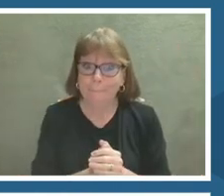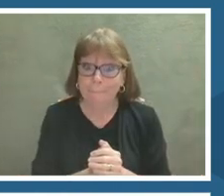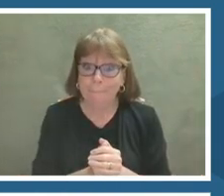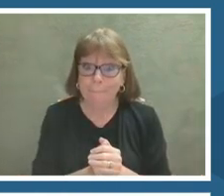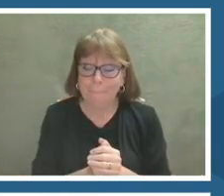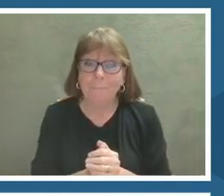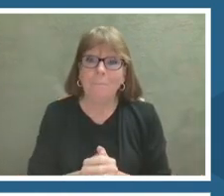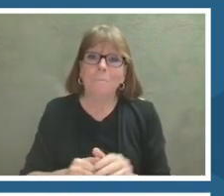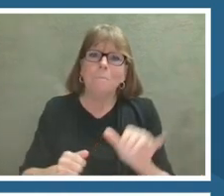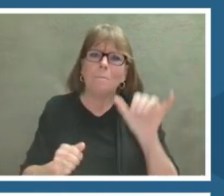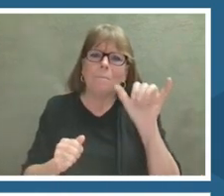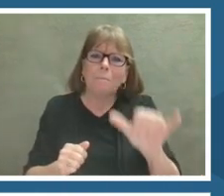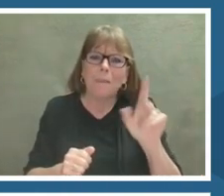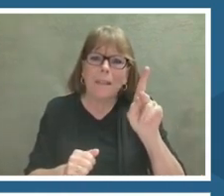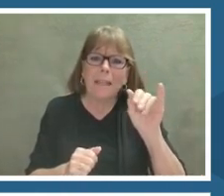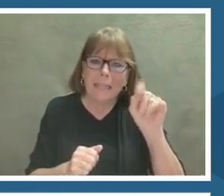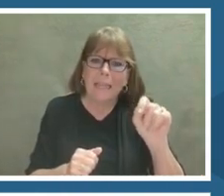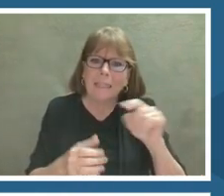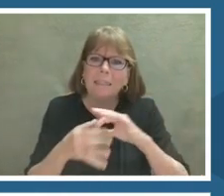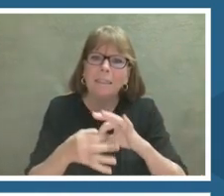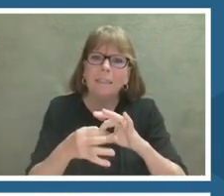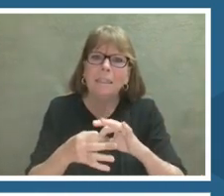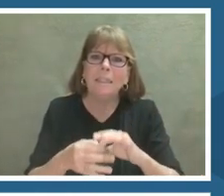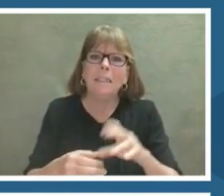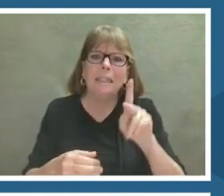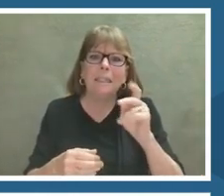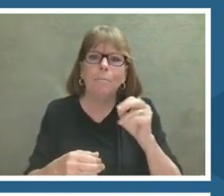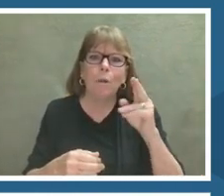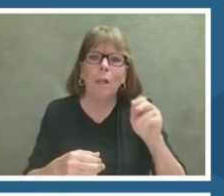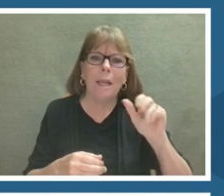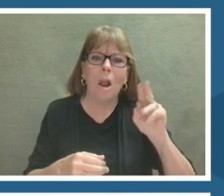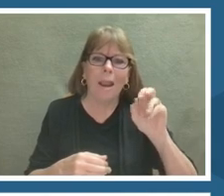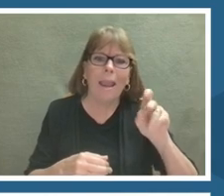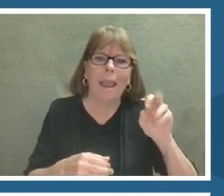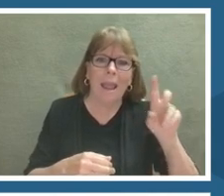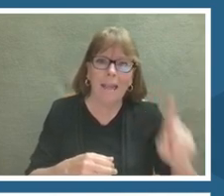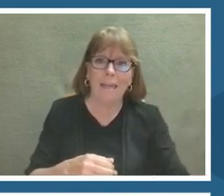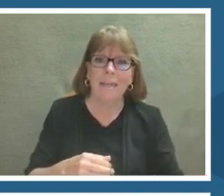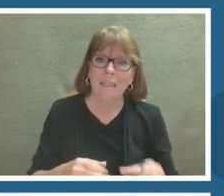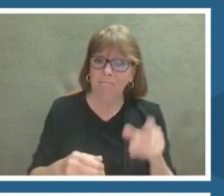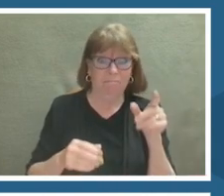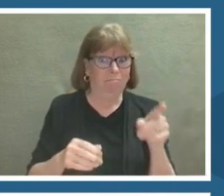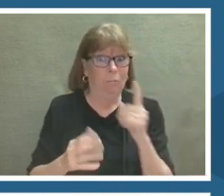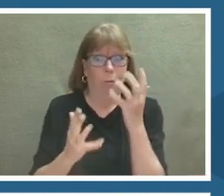This is a kit about the work of Dr. Kimberly Arcand. She is totally awesome.